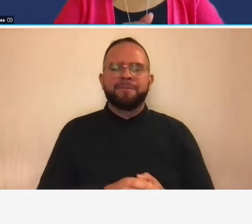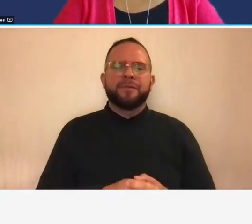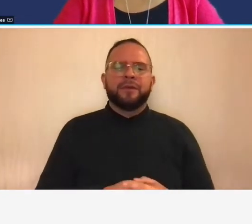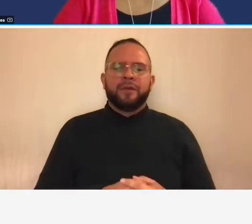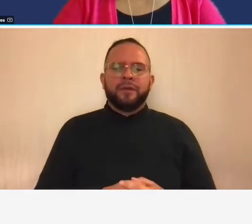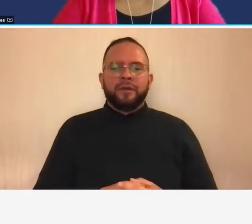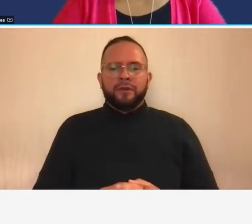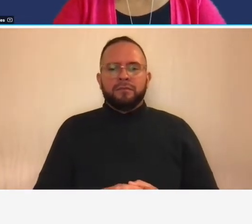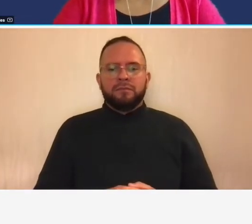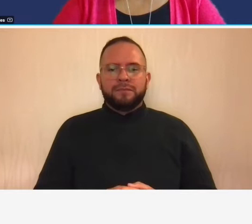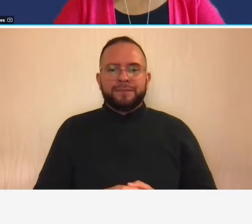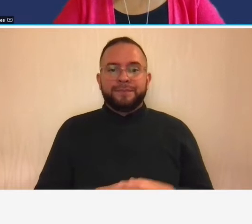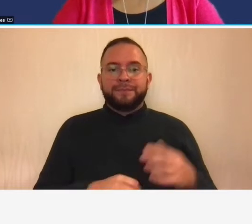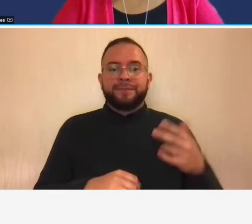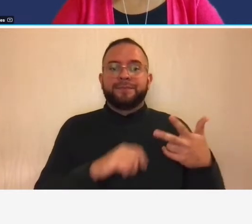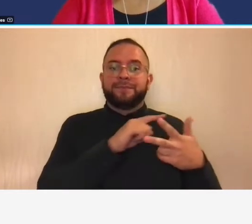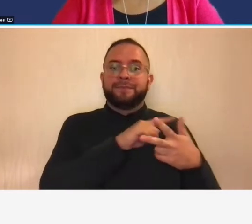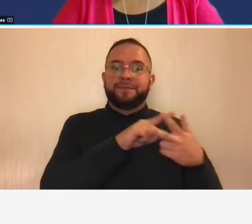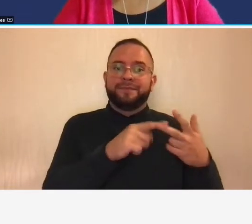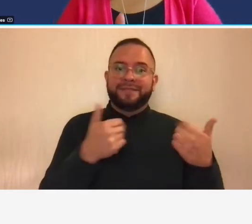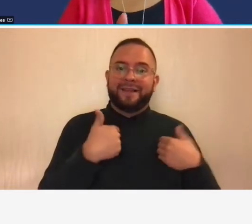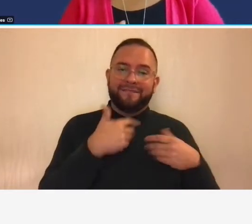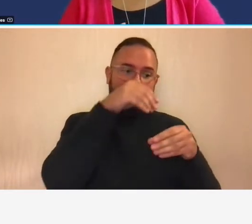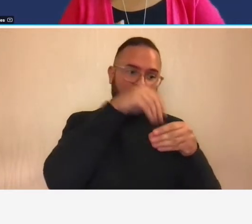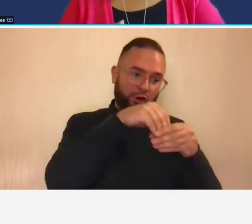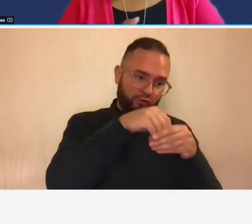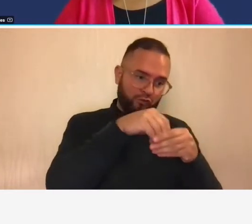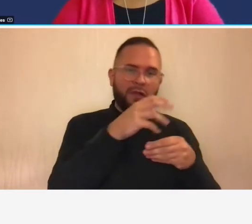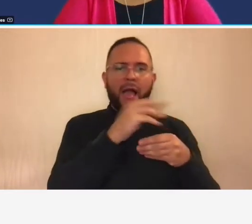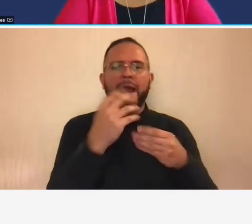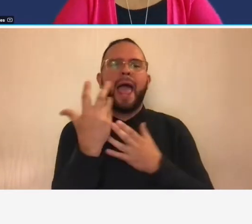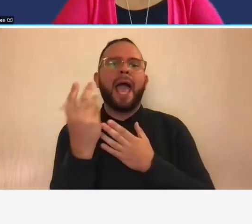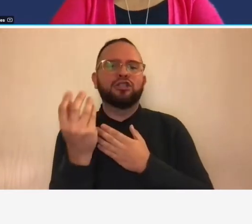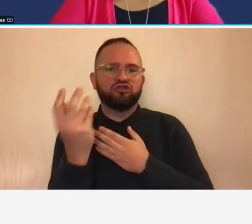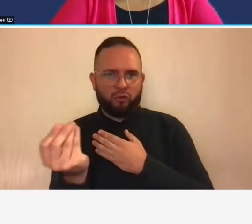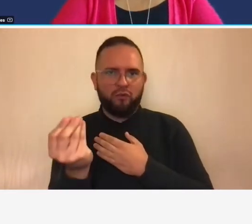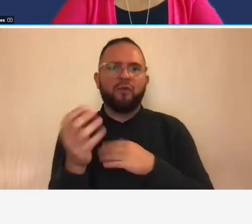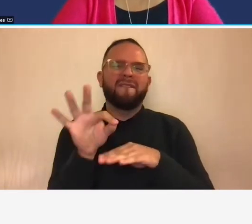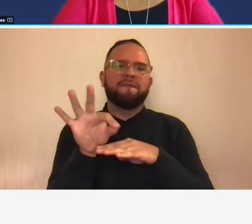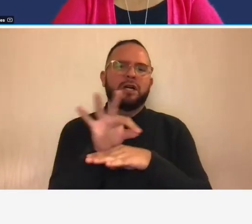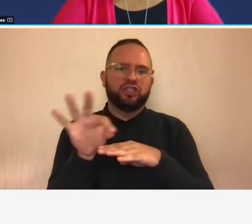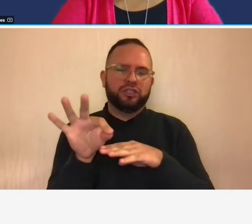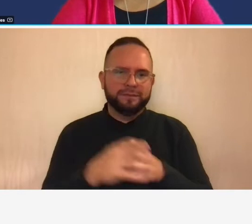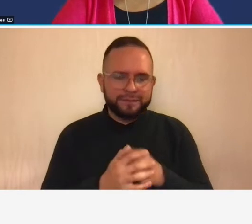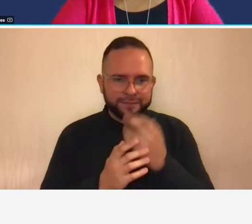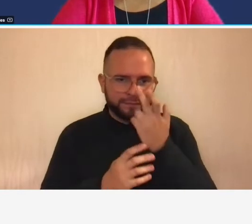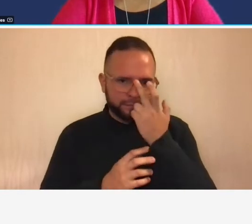internal as well as an external function so from an internal perspective your accounting system